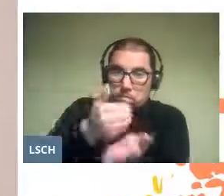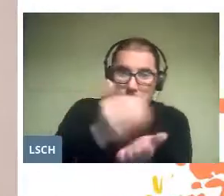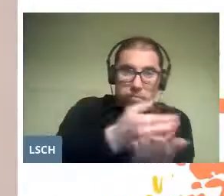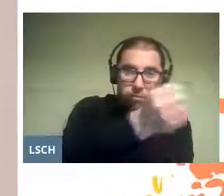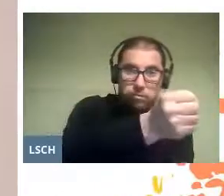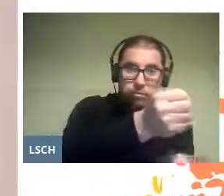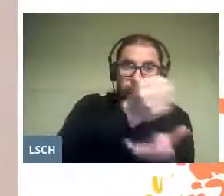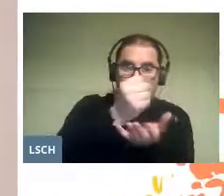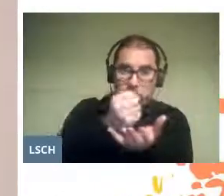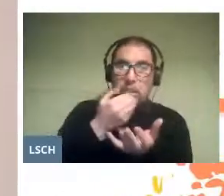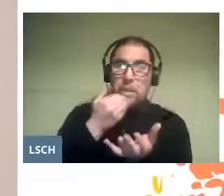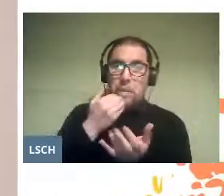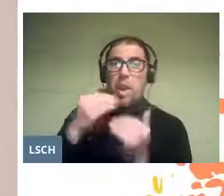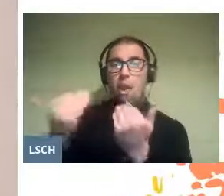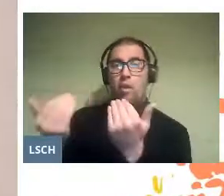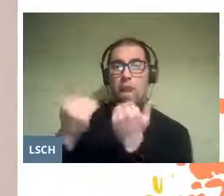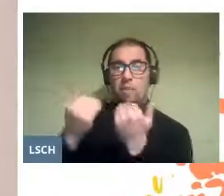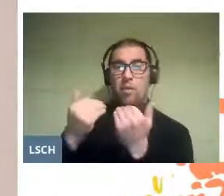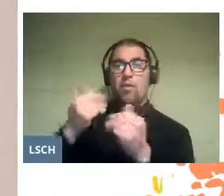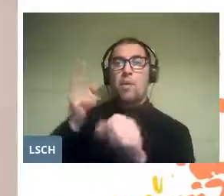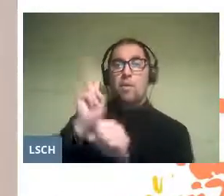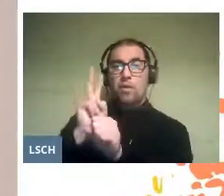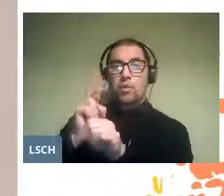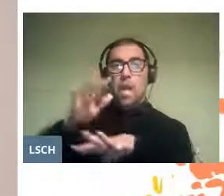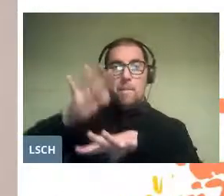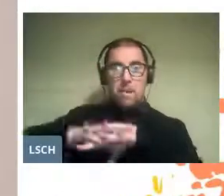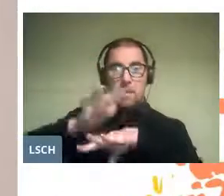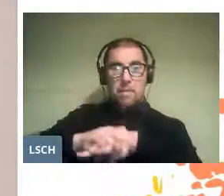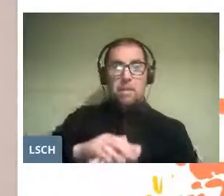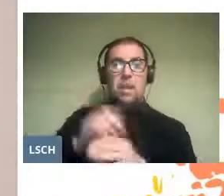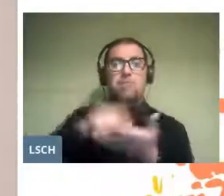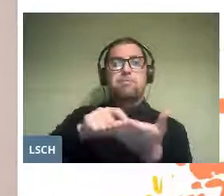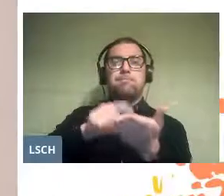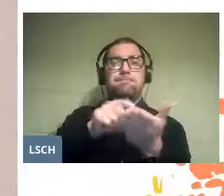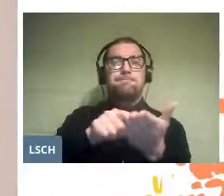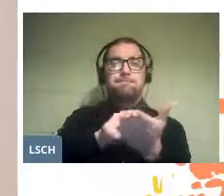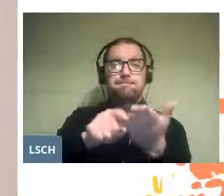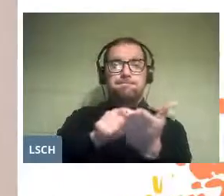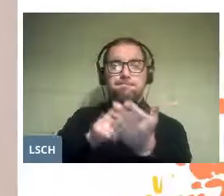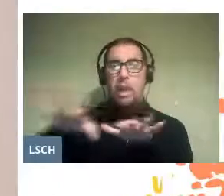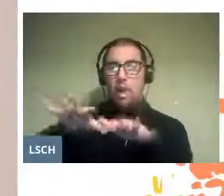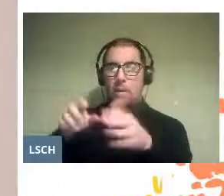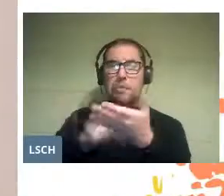and with the support of their math teachers will calculate materials, costs,